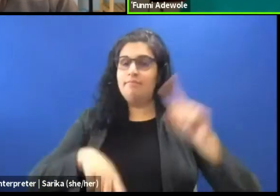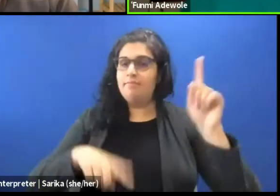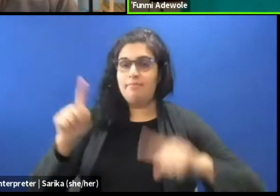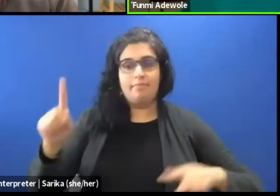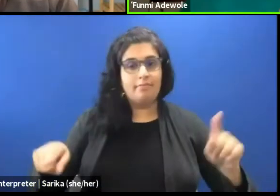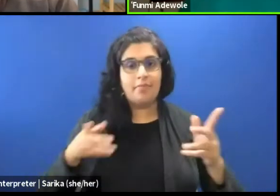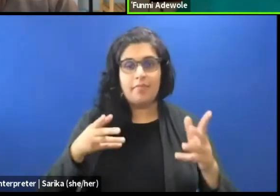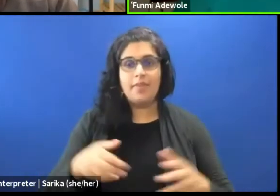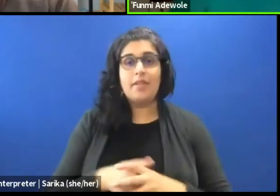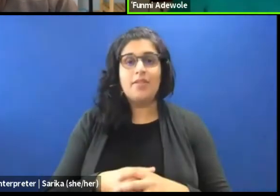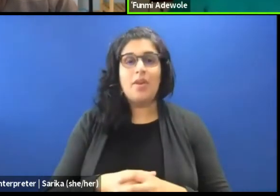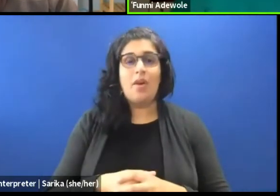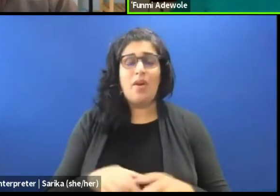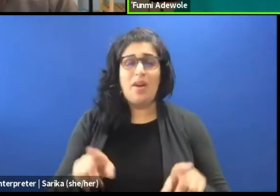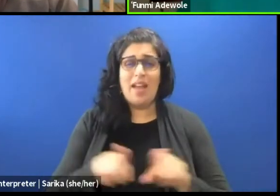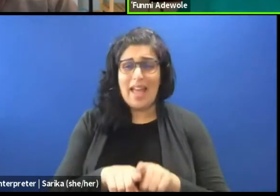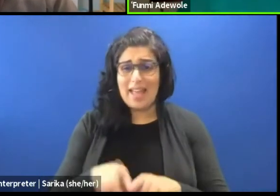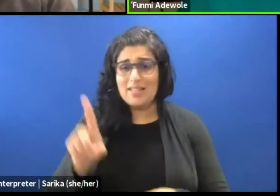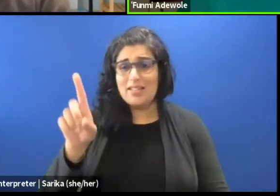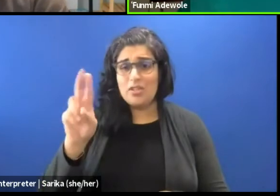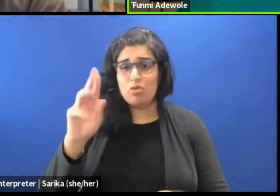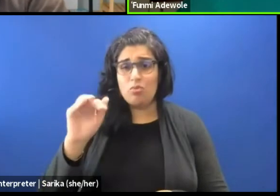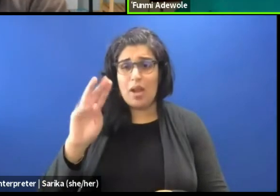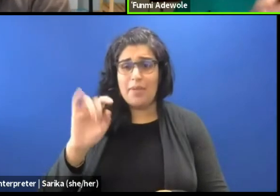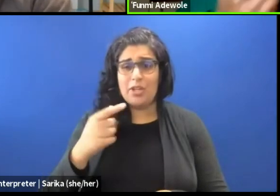So I think as a dramaturge tend to have